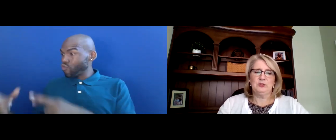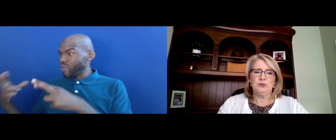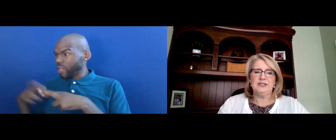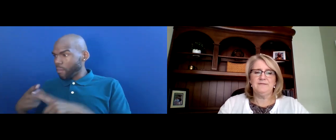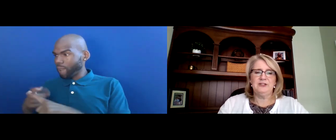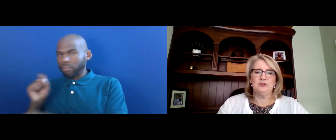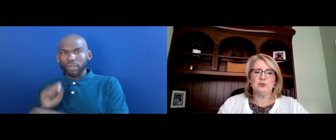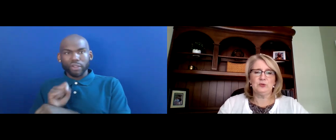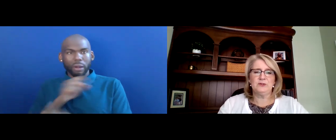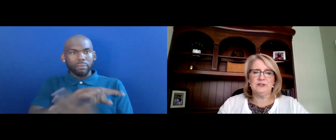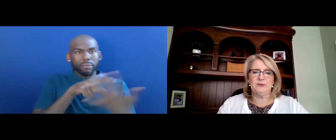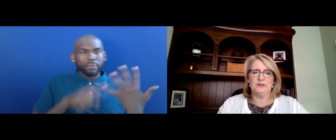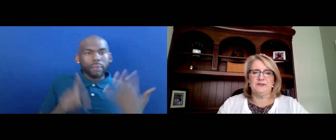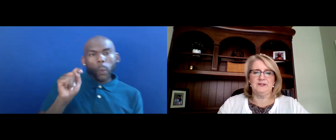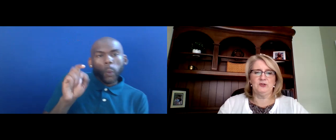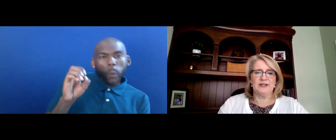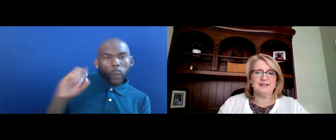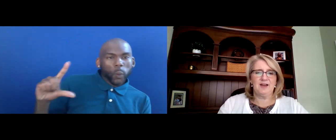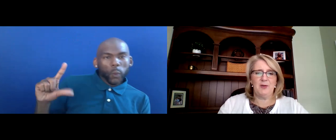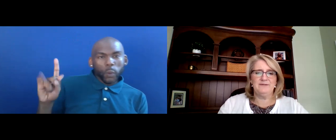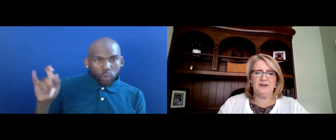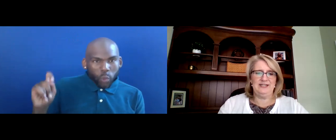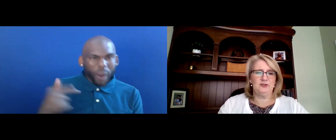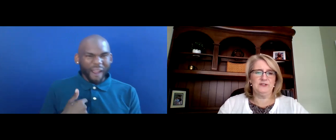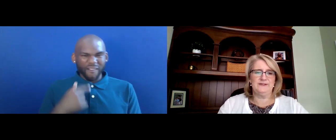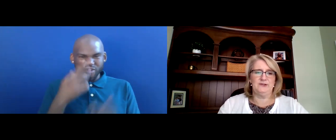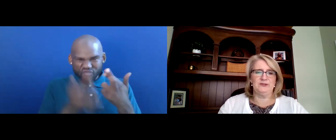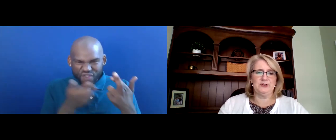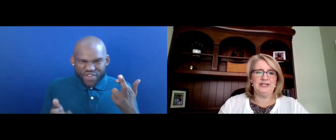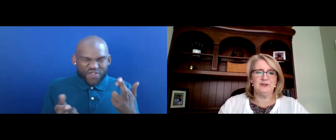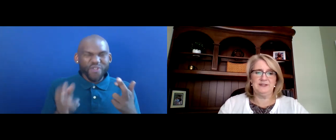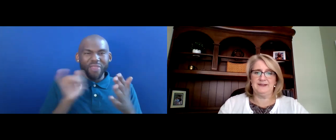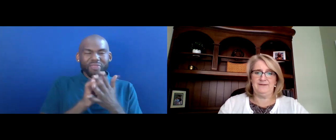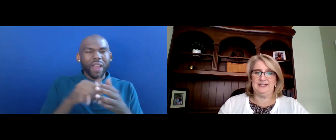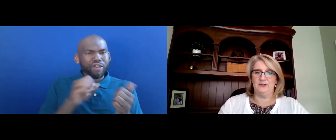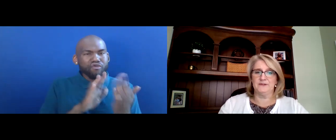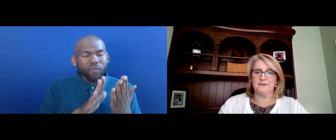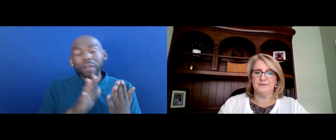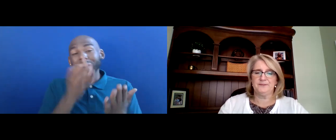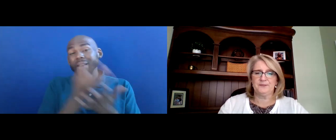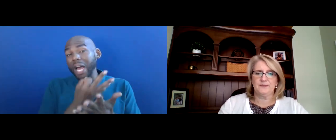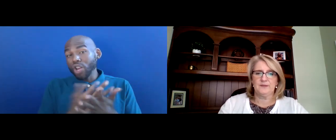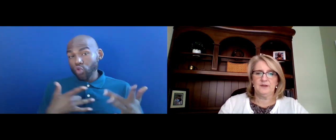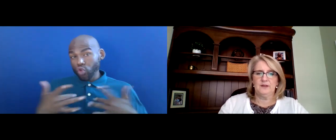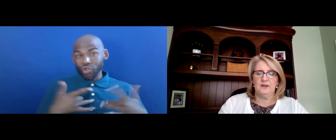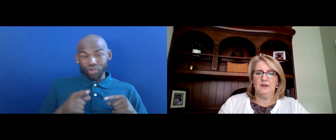THE TOOLKIT FEATURES TOOLS AND RESOURCES ADDRESSING COMMON FINANCIALS DURING THESE LIFE CYCLES.